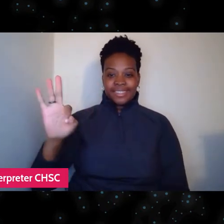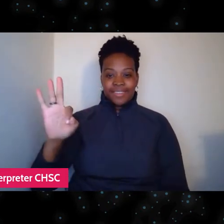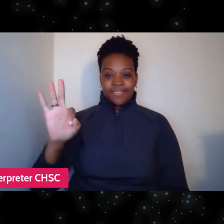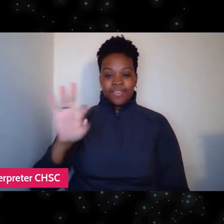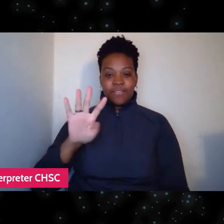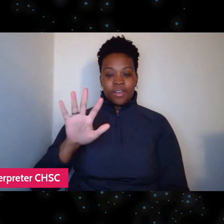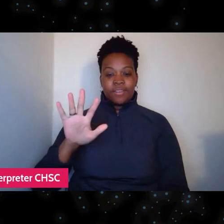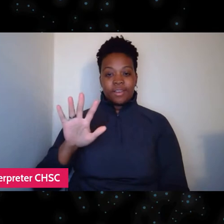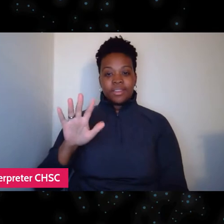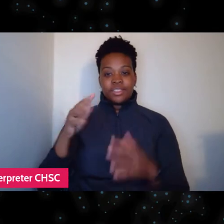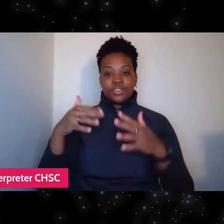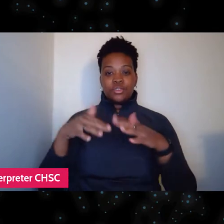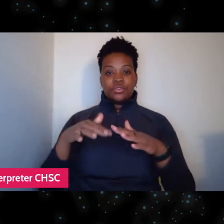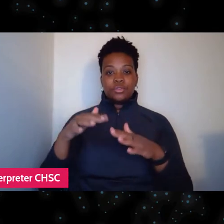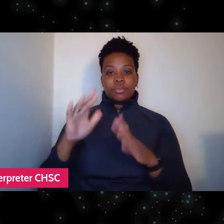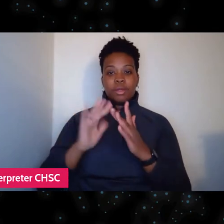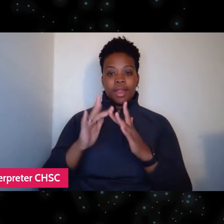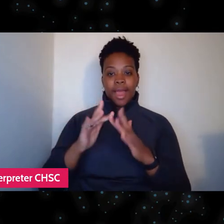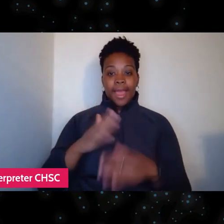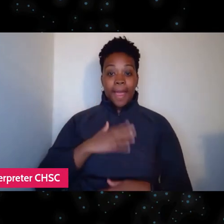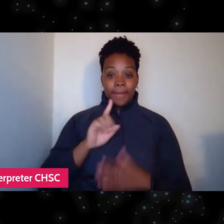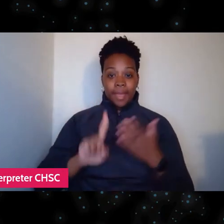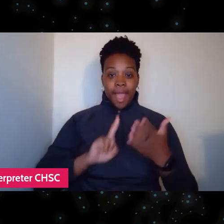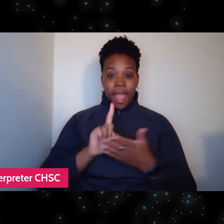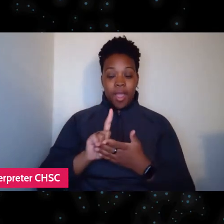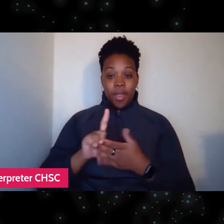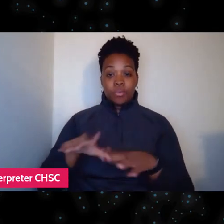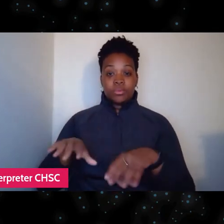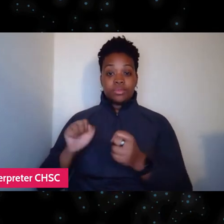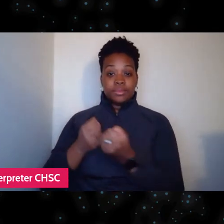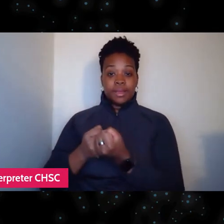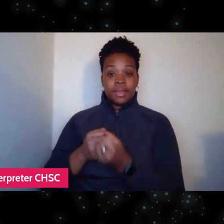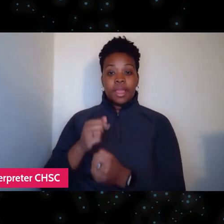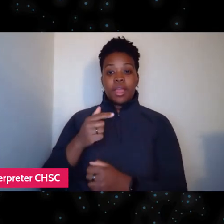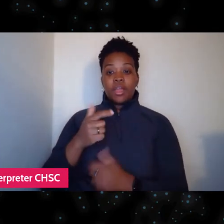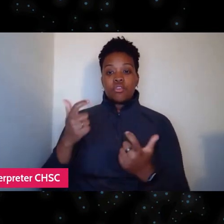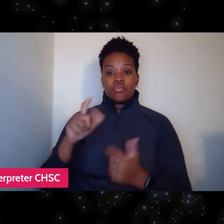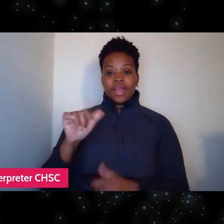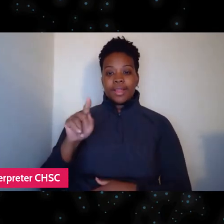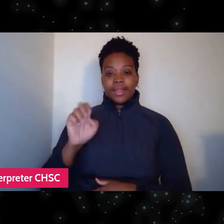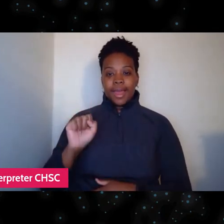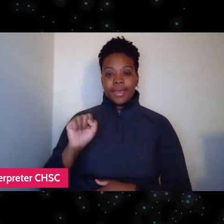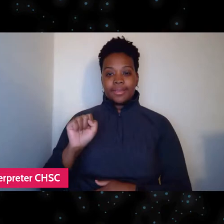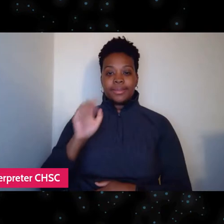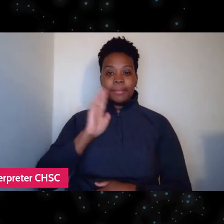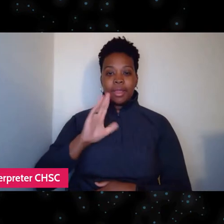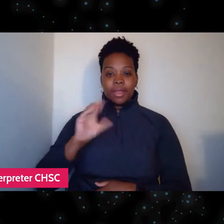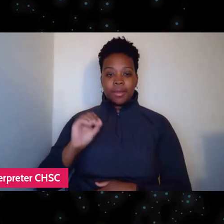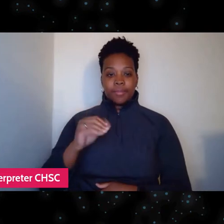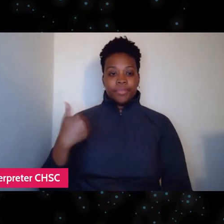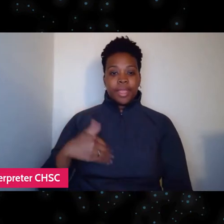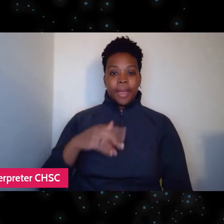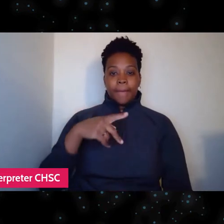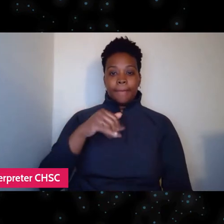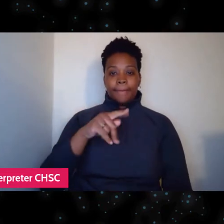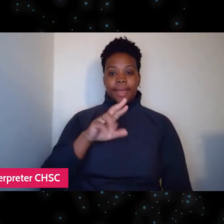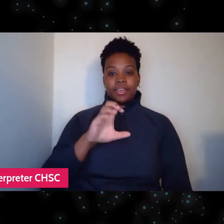which is sponsored by Great Lakes Brewing Company. I am Patrick Shepherd, the Associate Director of the Cleveland International Film Festival